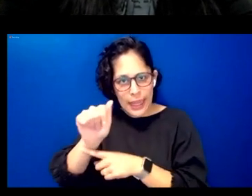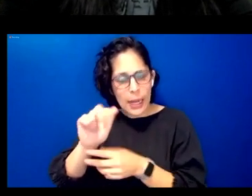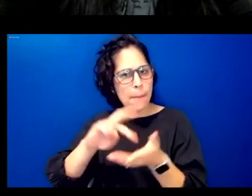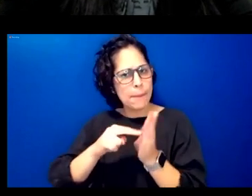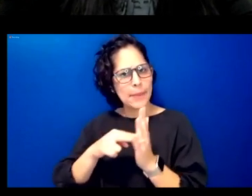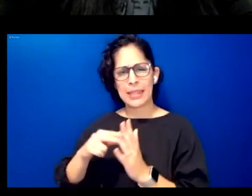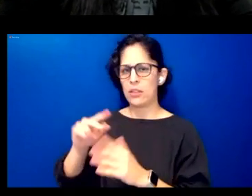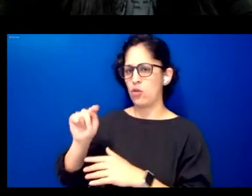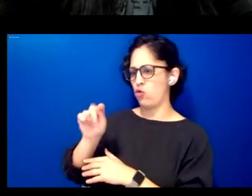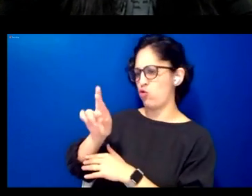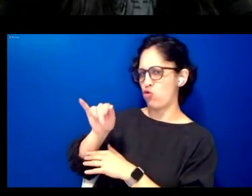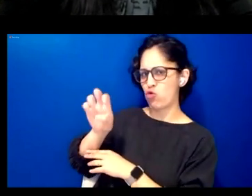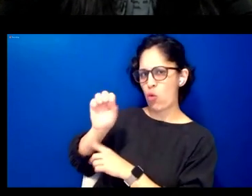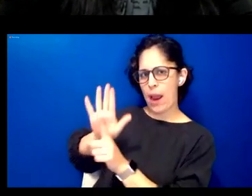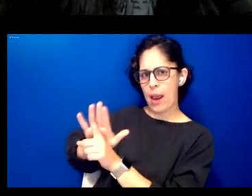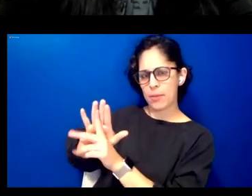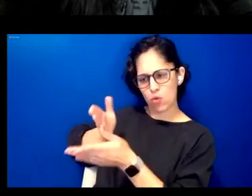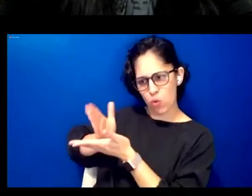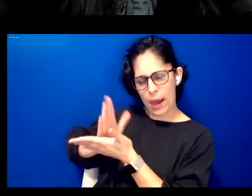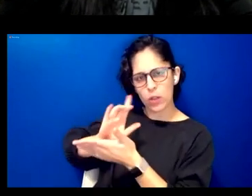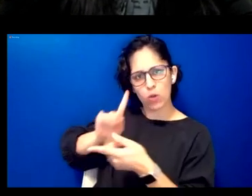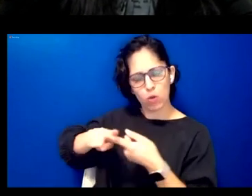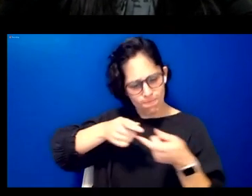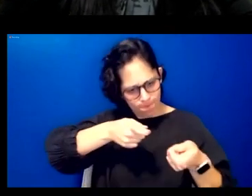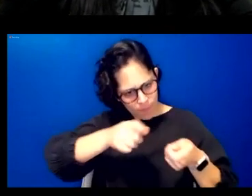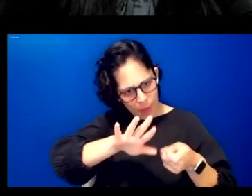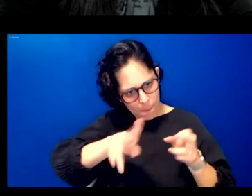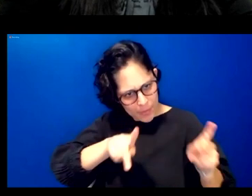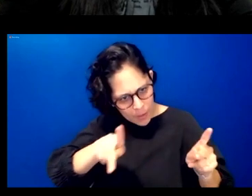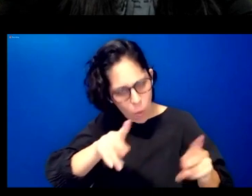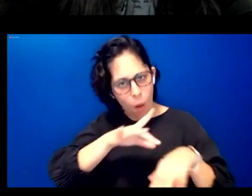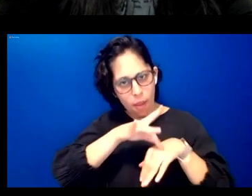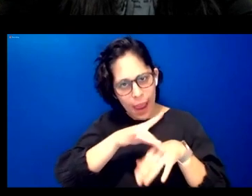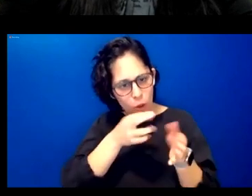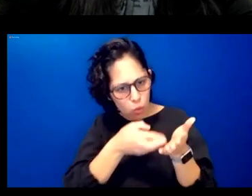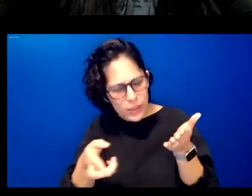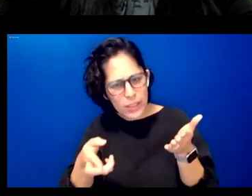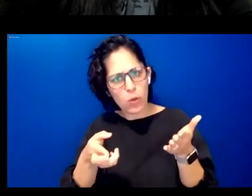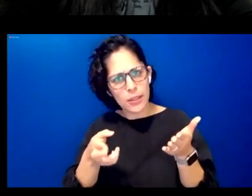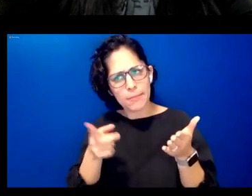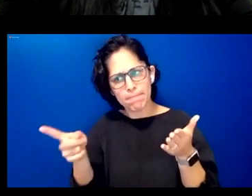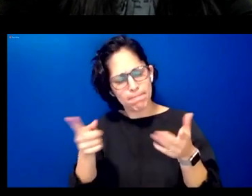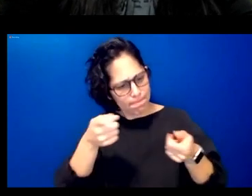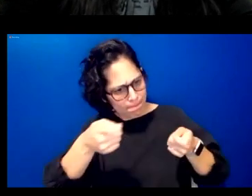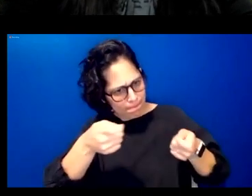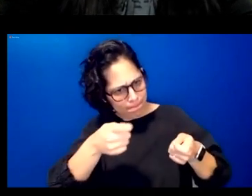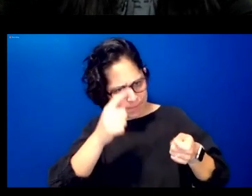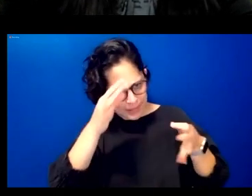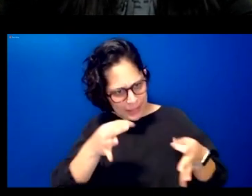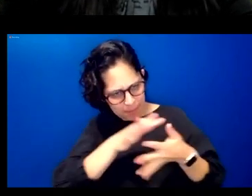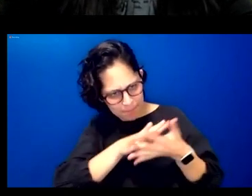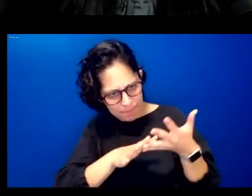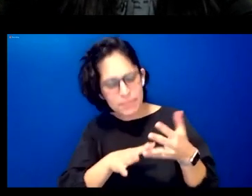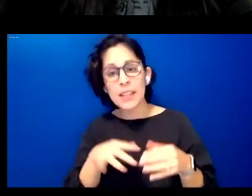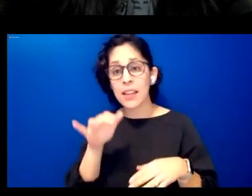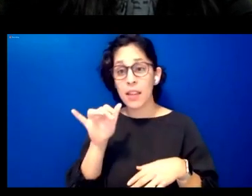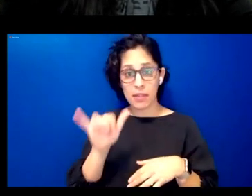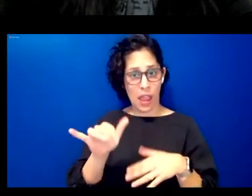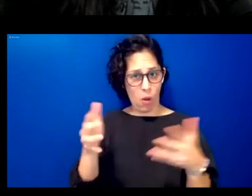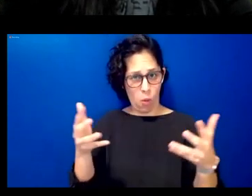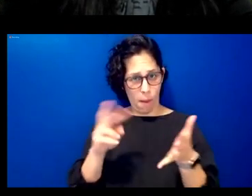their peoples lands and resources this concept of data sovereignty positions indigenous nations